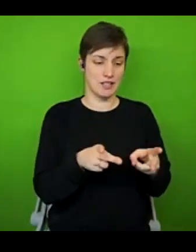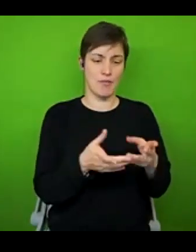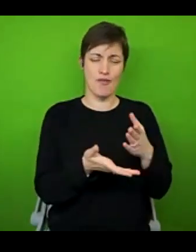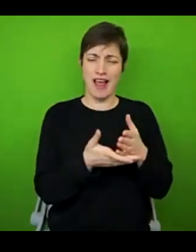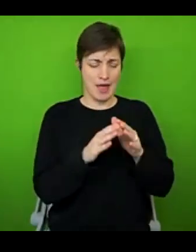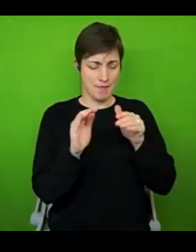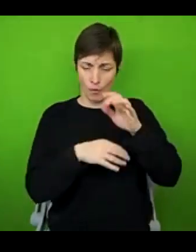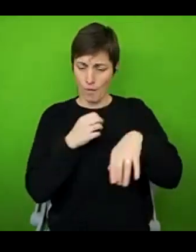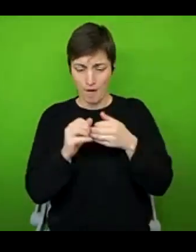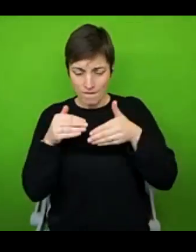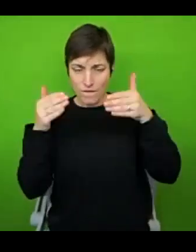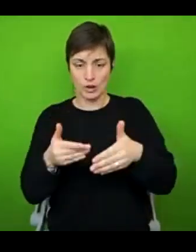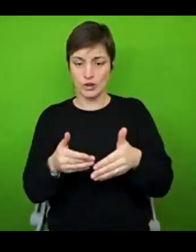bringing anything positive to my life.